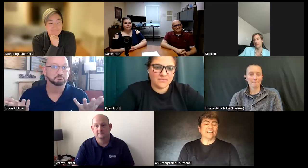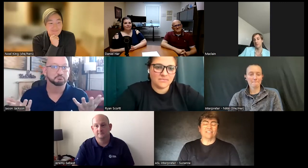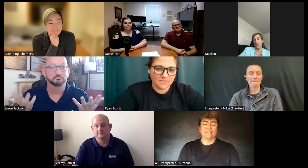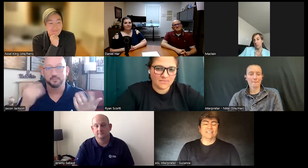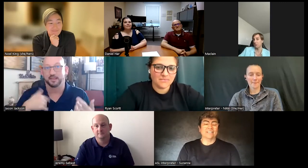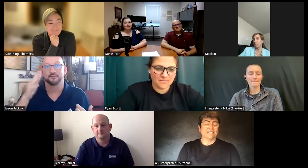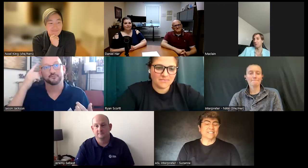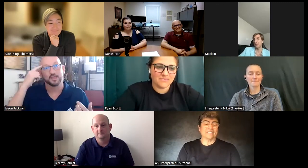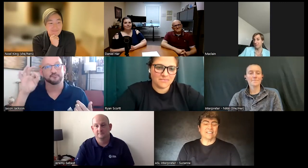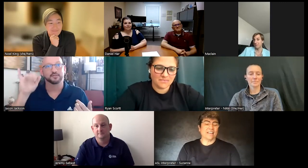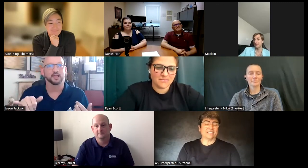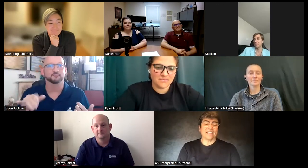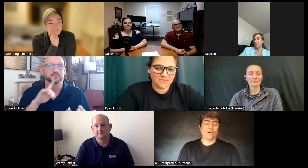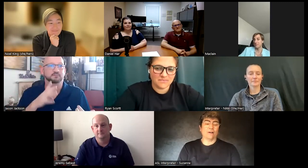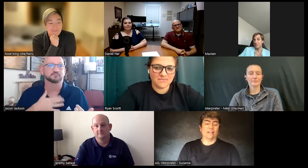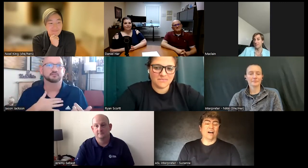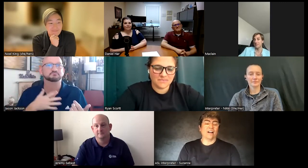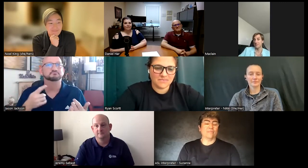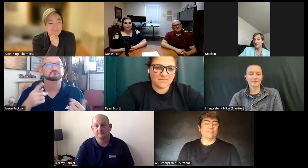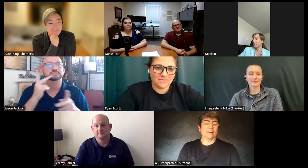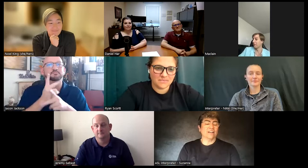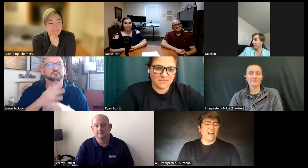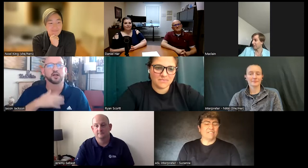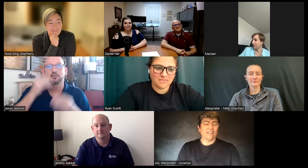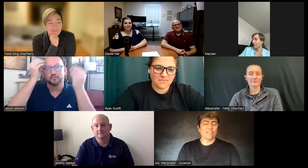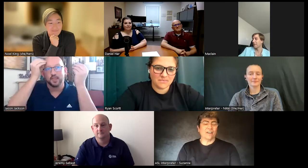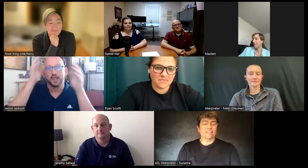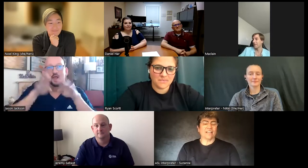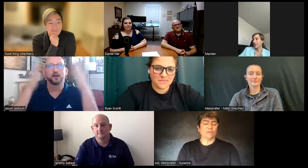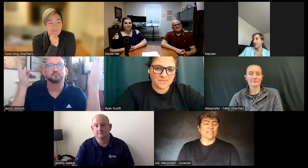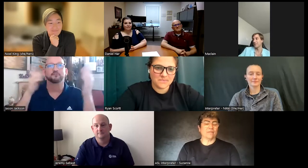now it's and that's how long I've been there I've never thought that was not